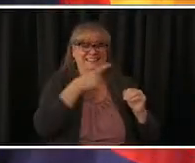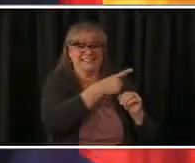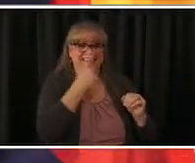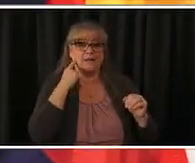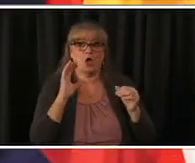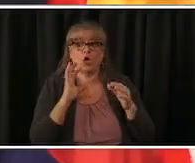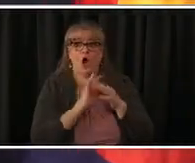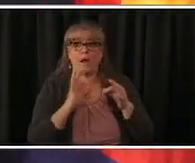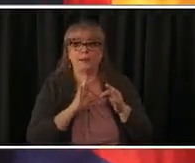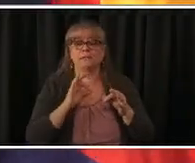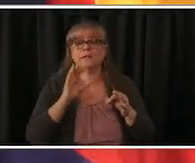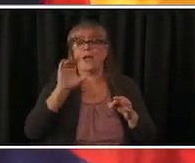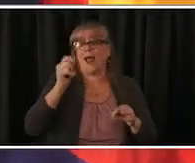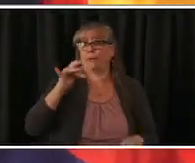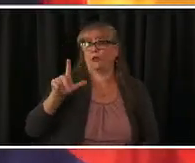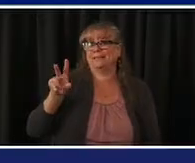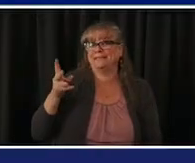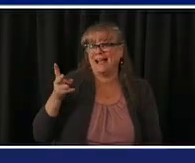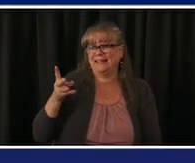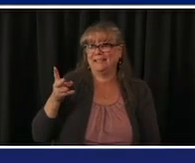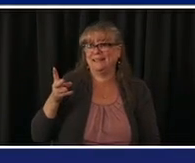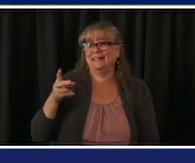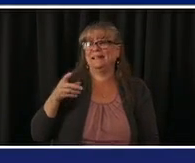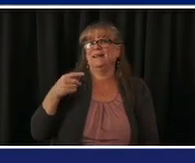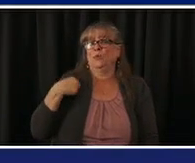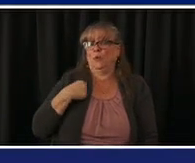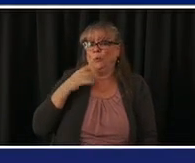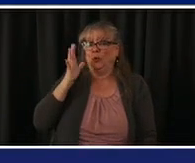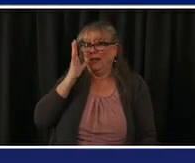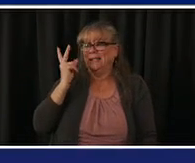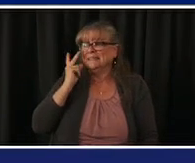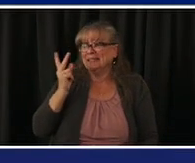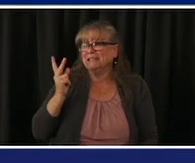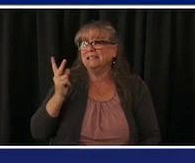um with the progress that we made and certainly how we're expecting the supply to increase